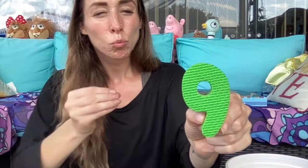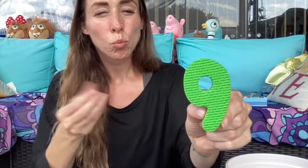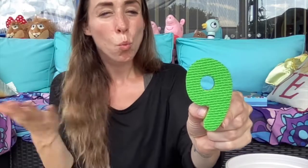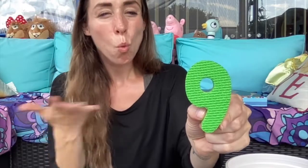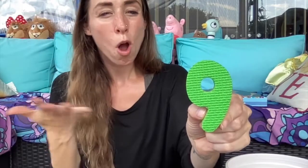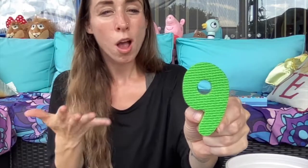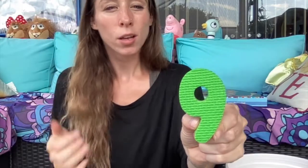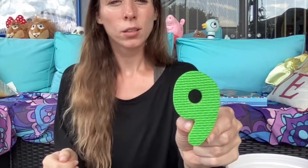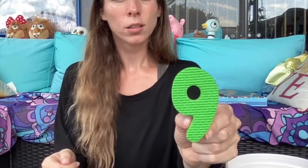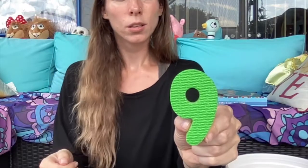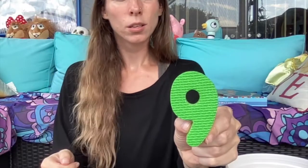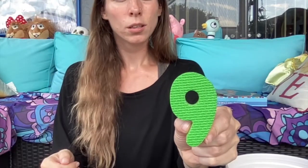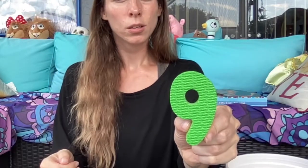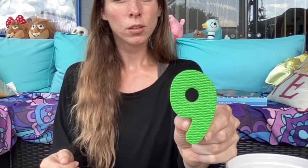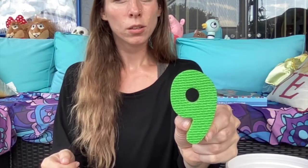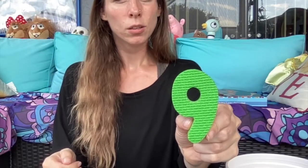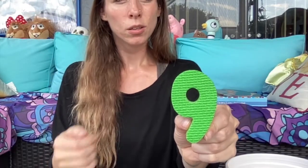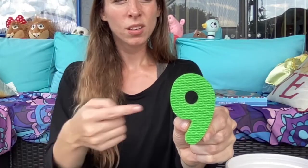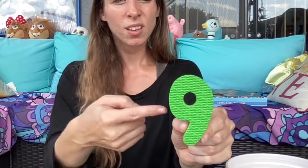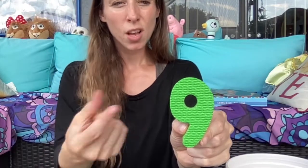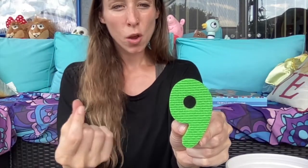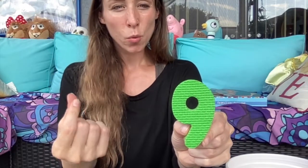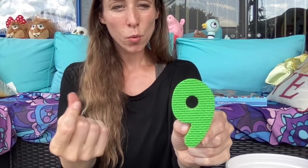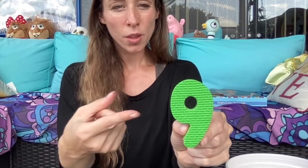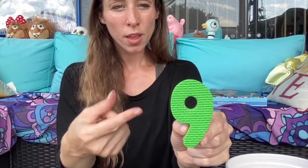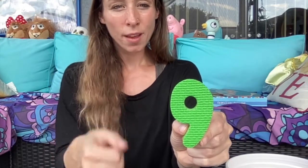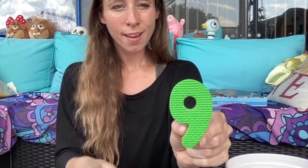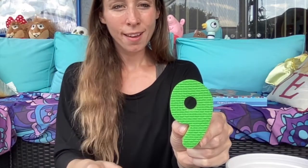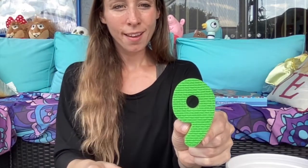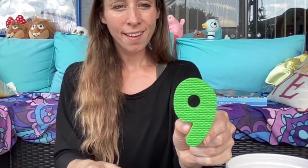What number is that, what is that?